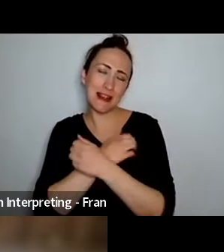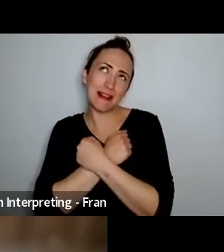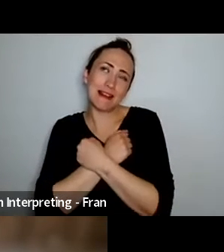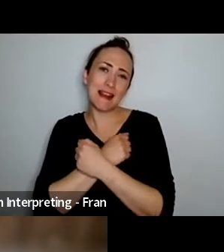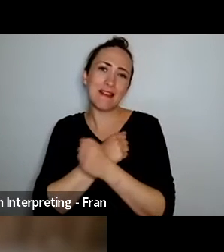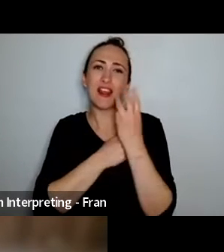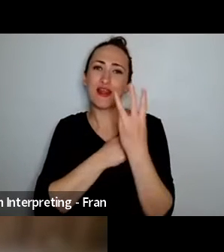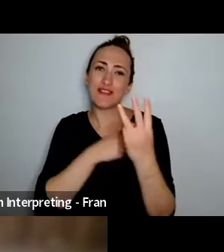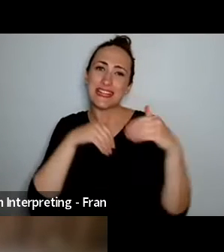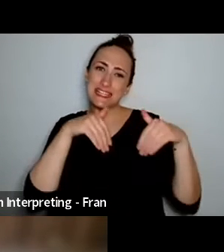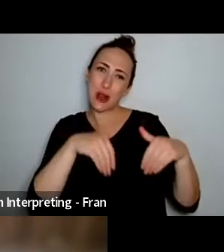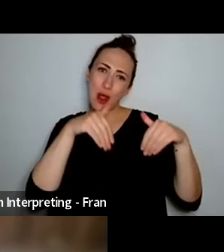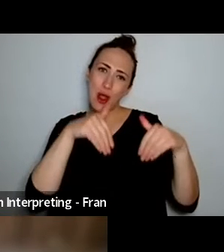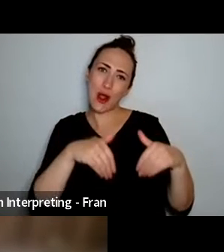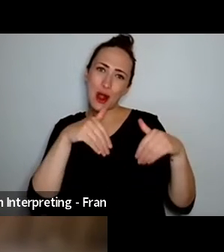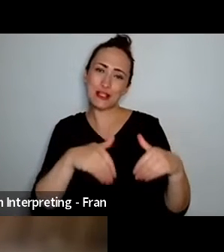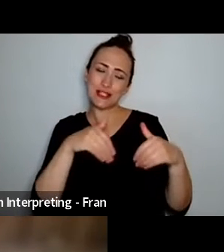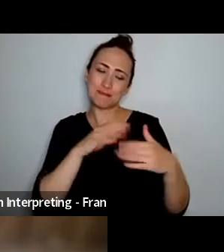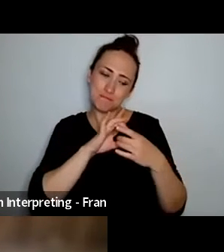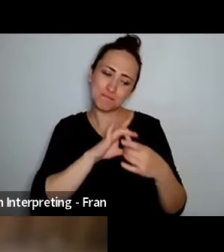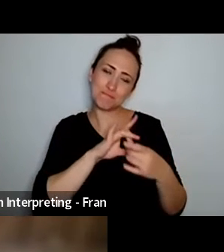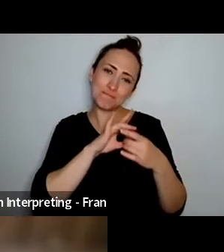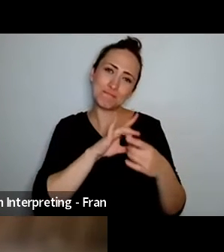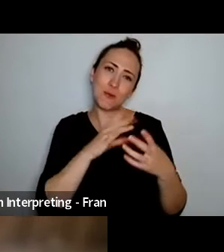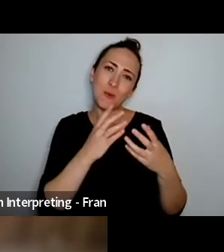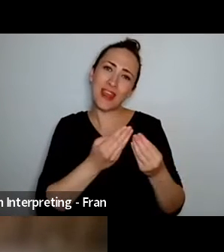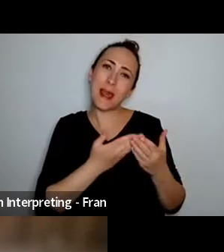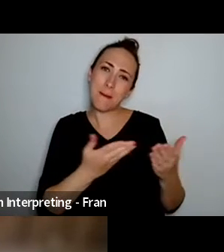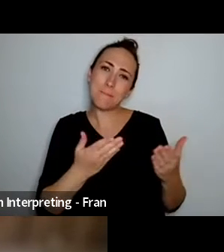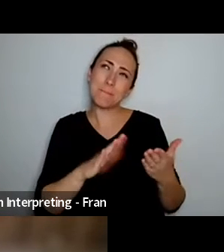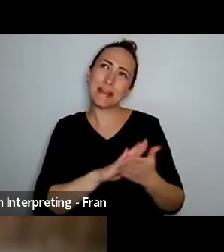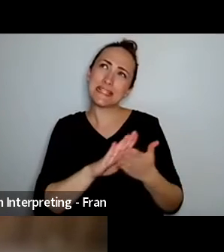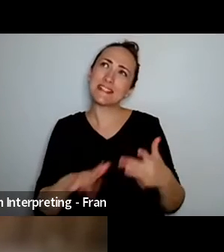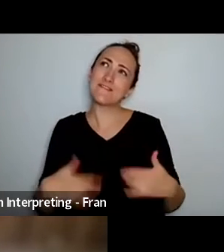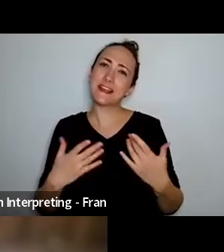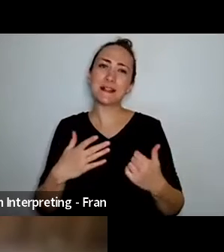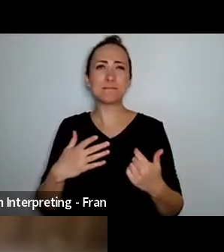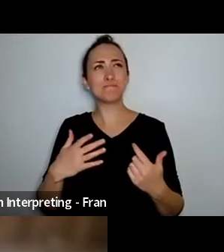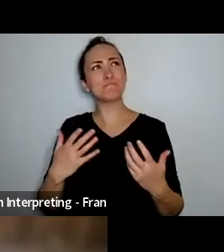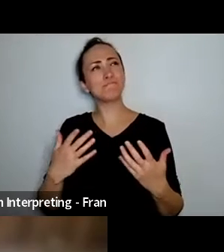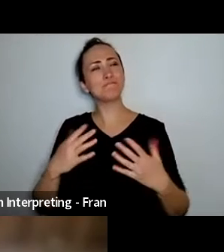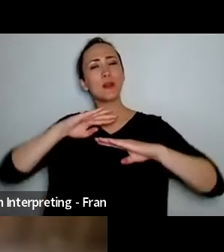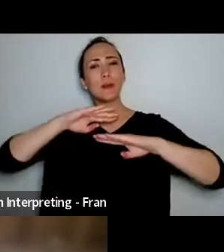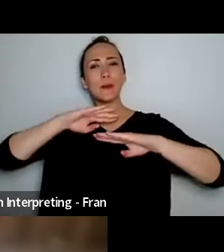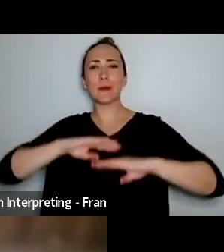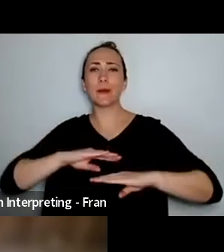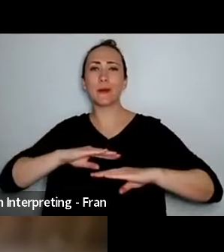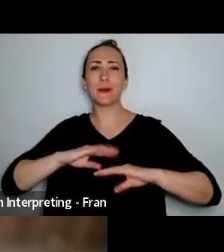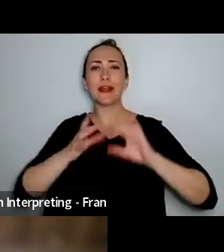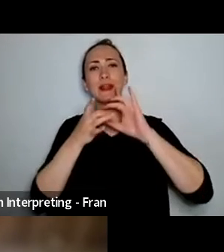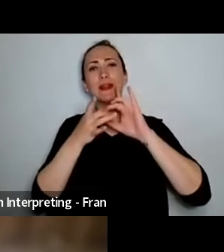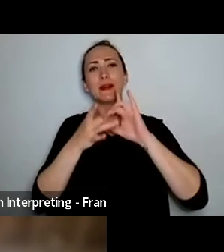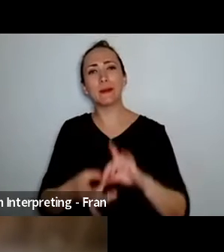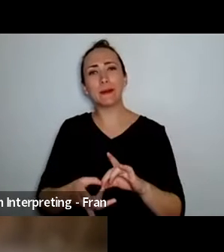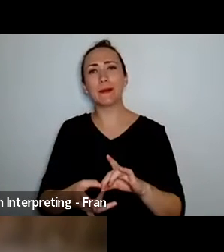dogs at home and I think that just helps to ground me and and yeah being in nature